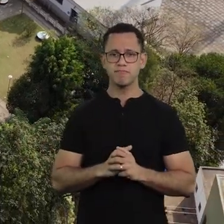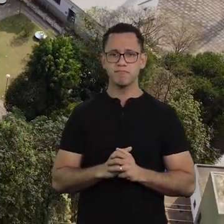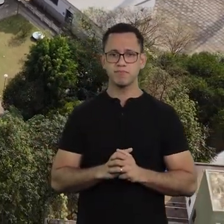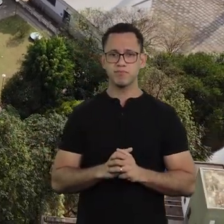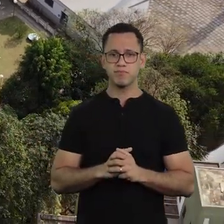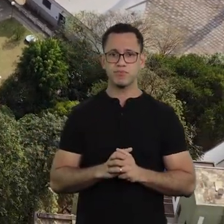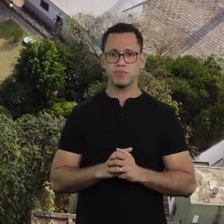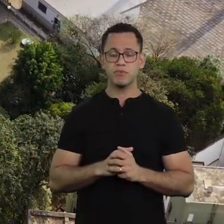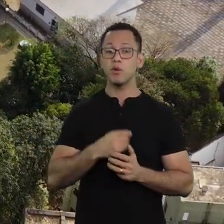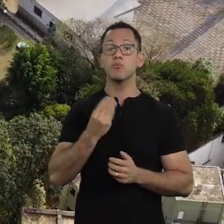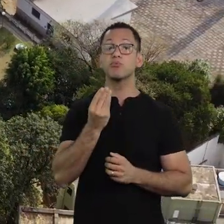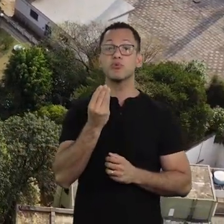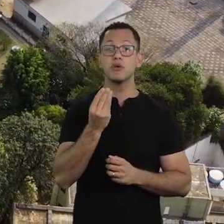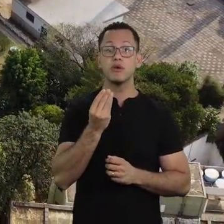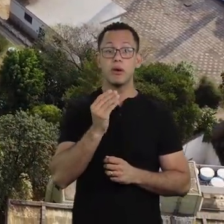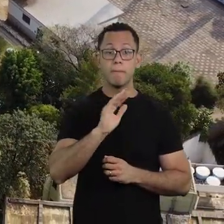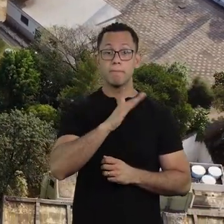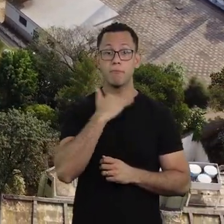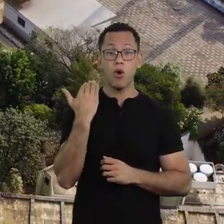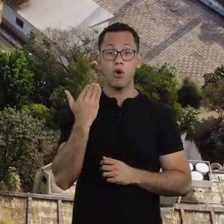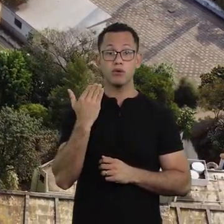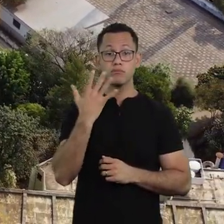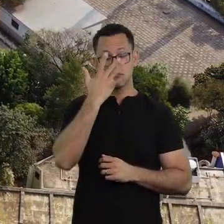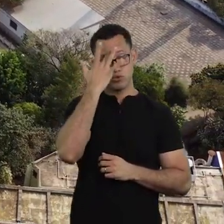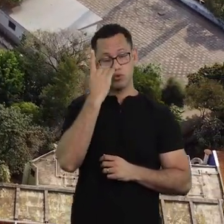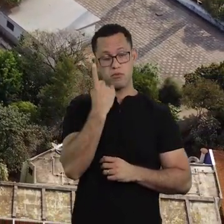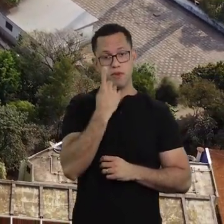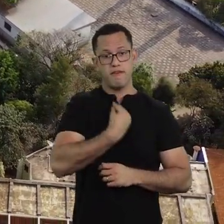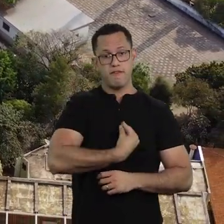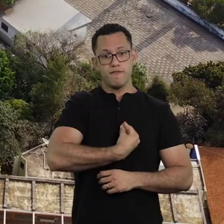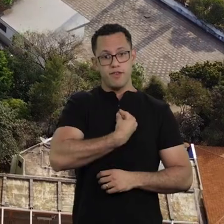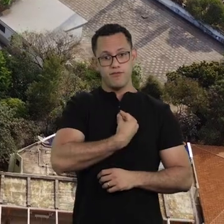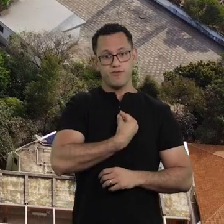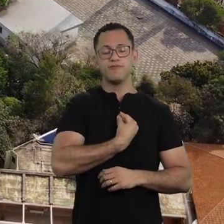You know: all it takes to die, is being alive,